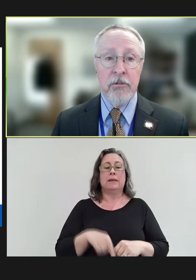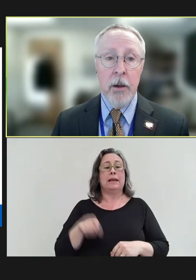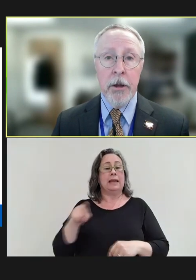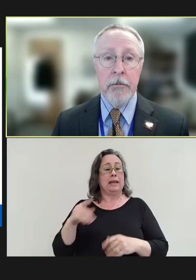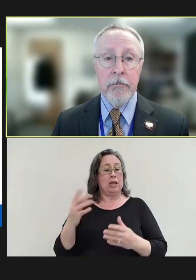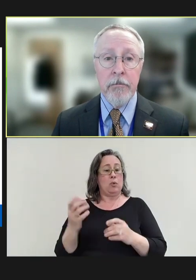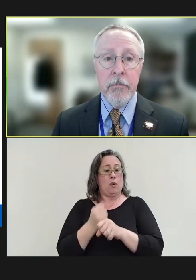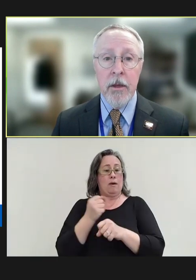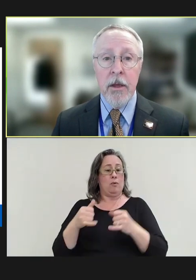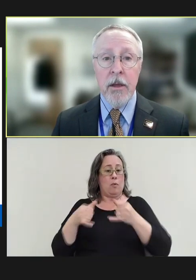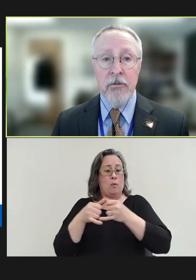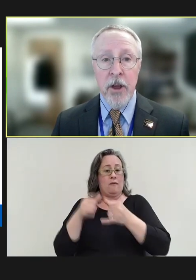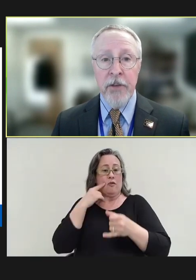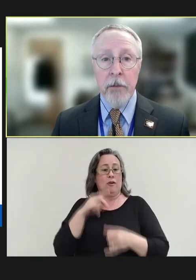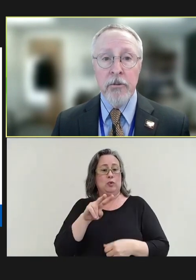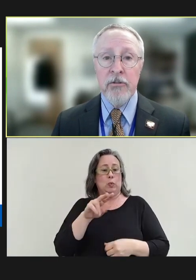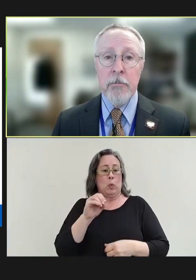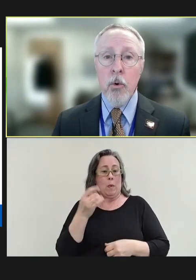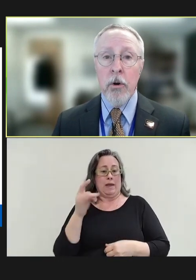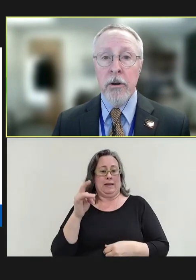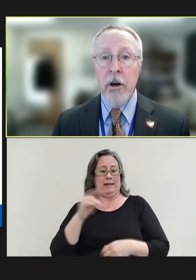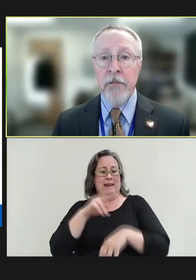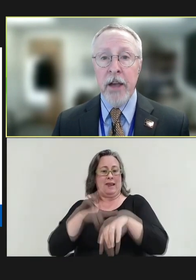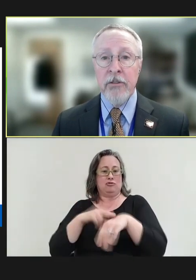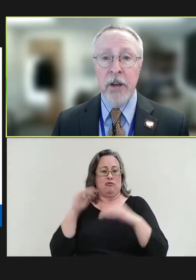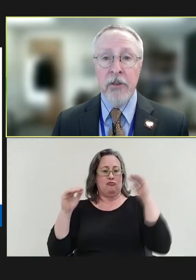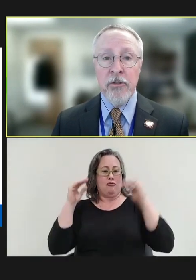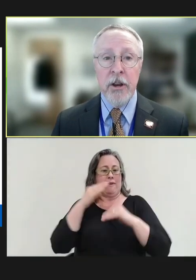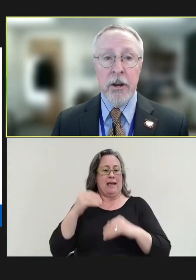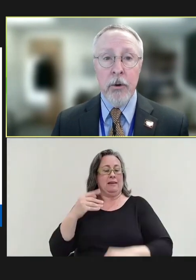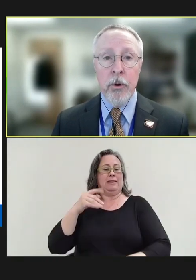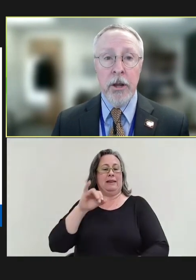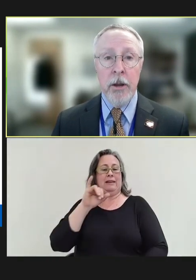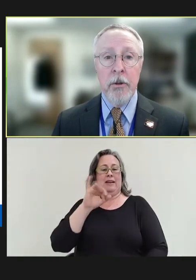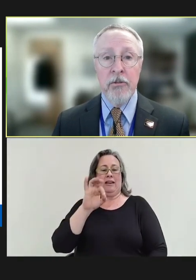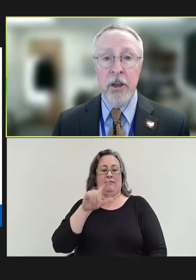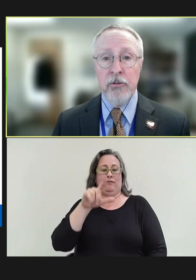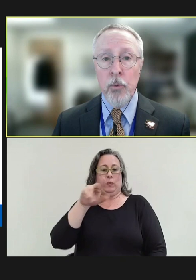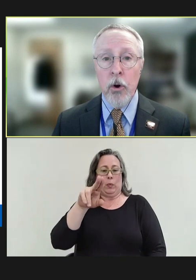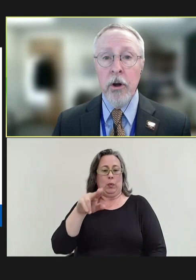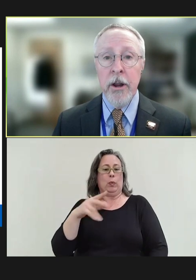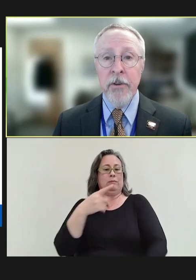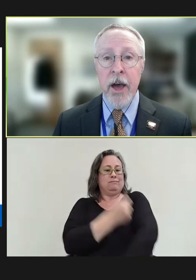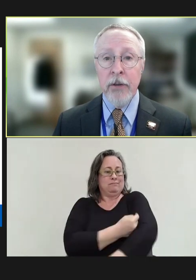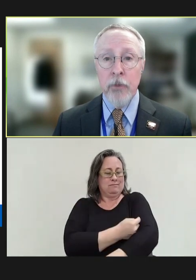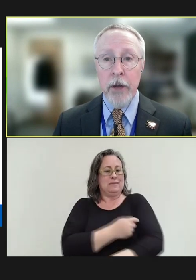Summit. Jeff helped to support adult vaccination in equity and immunization work on NVAC throughout